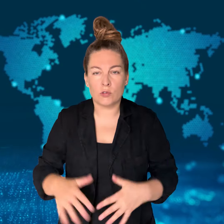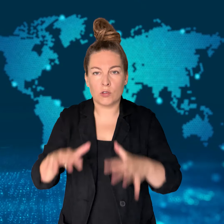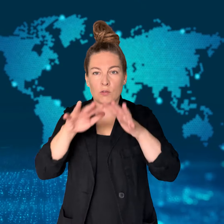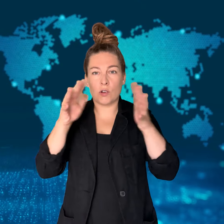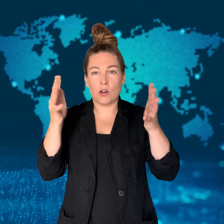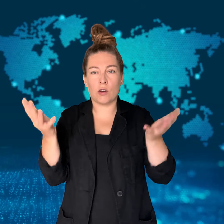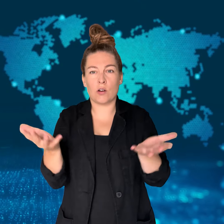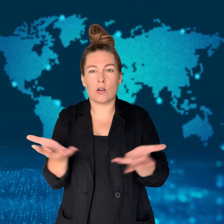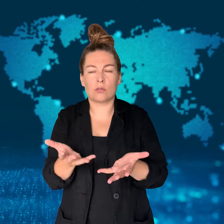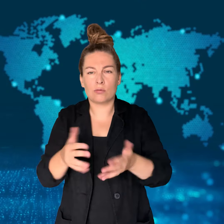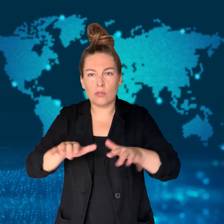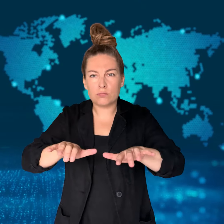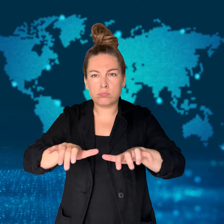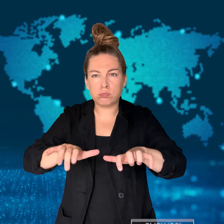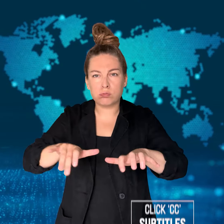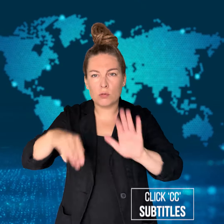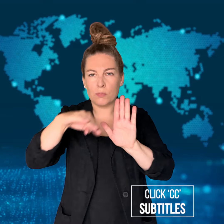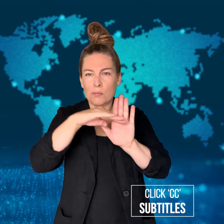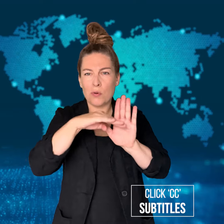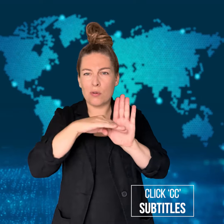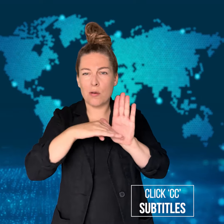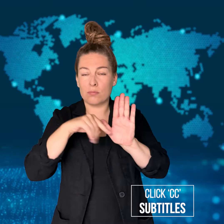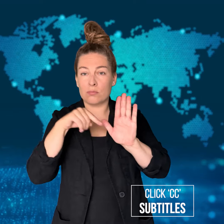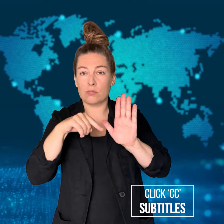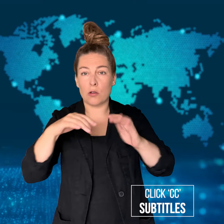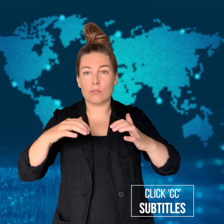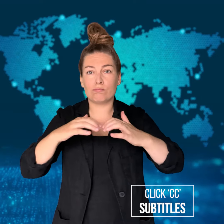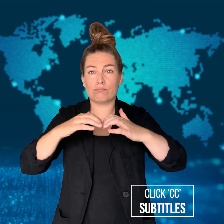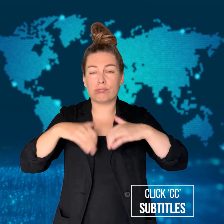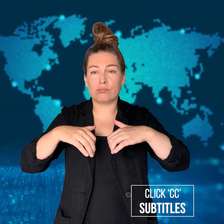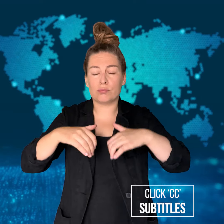Software outage